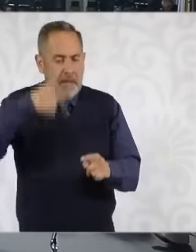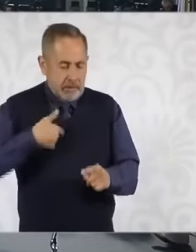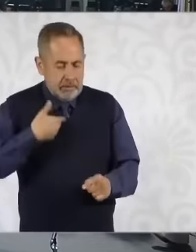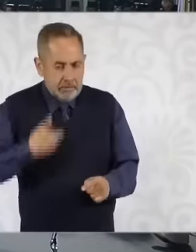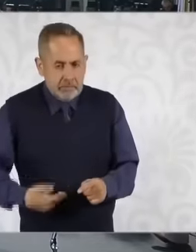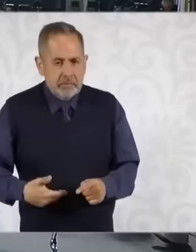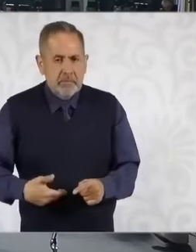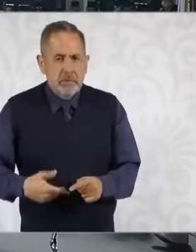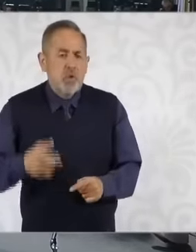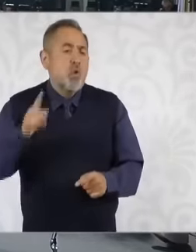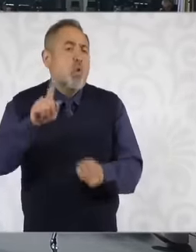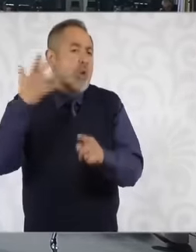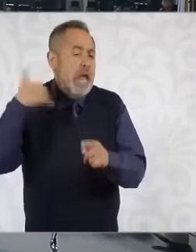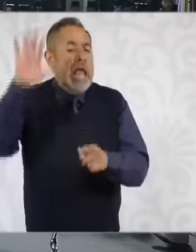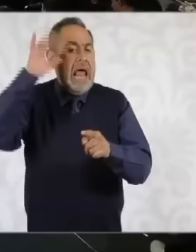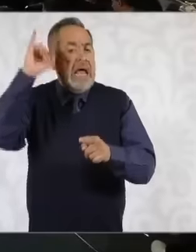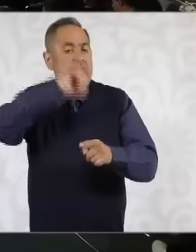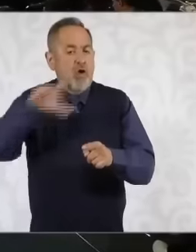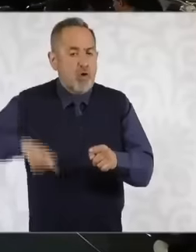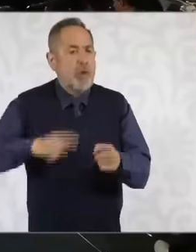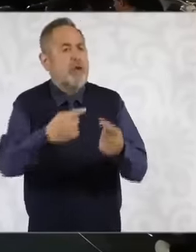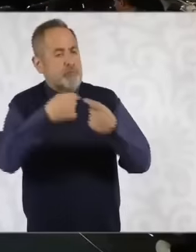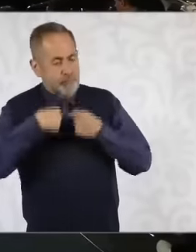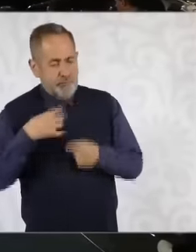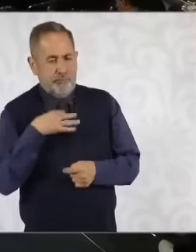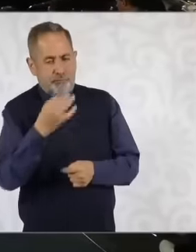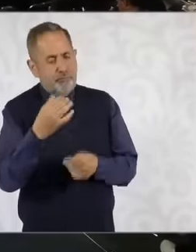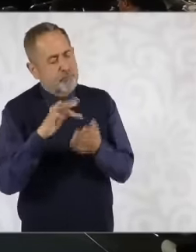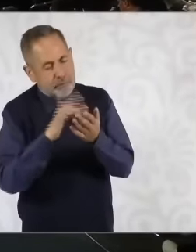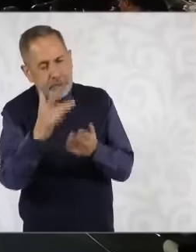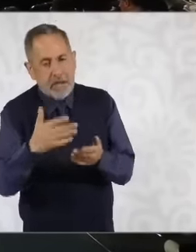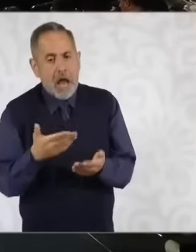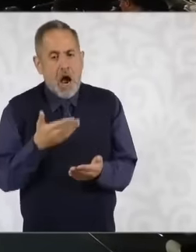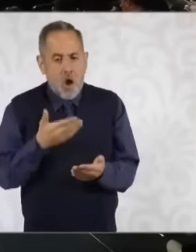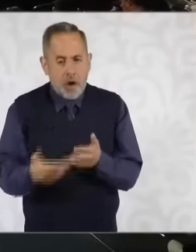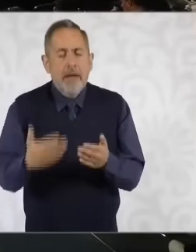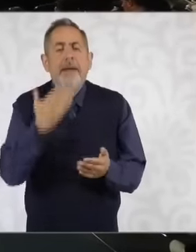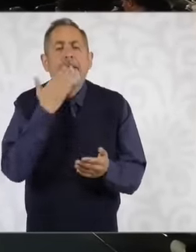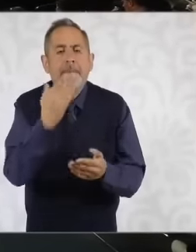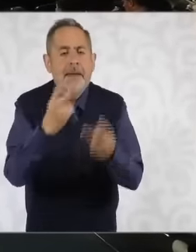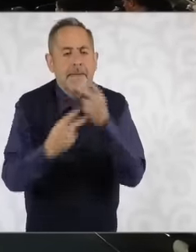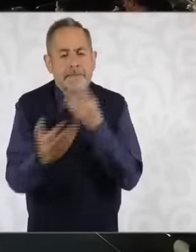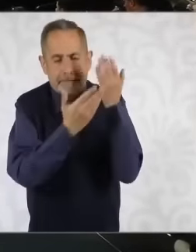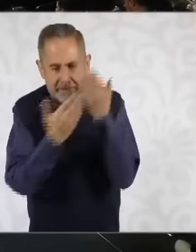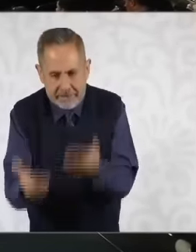when she was head of government of Mexico City and of course I welcome